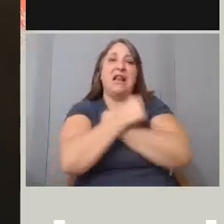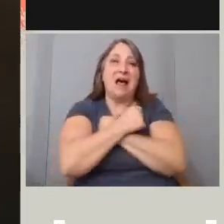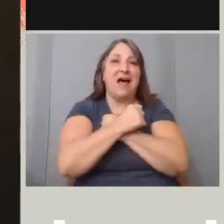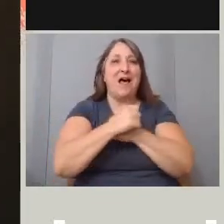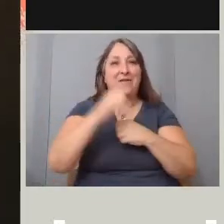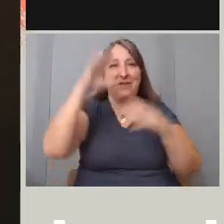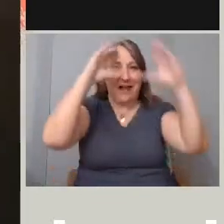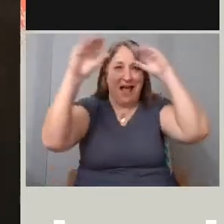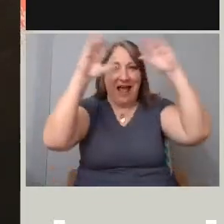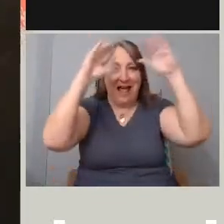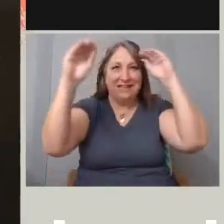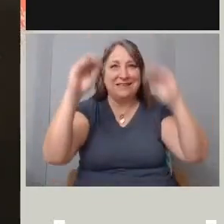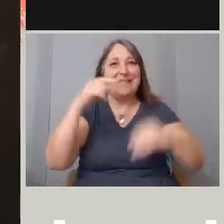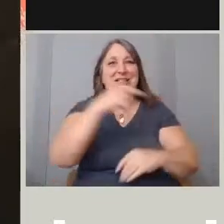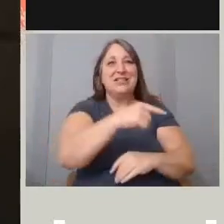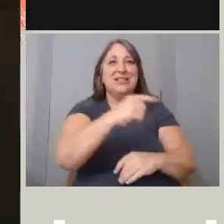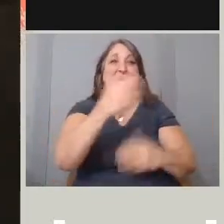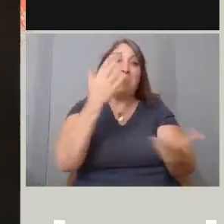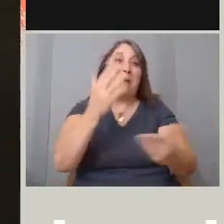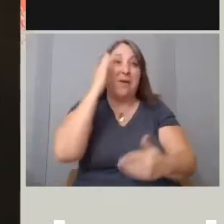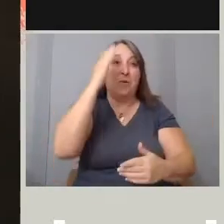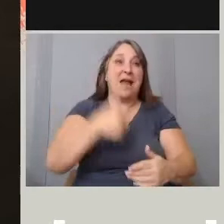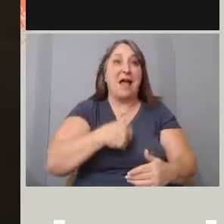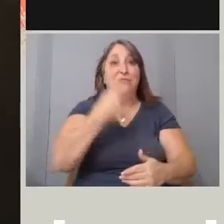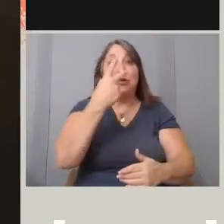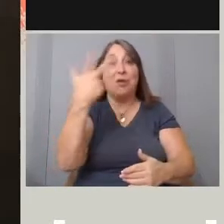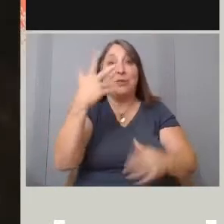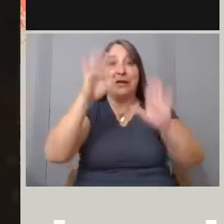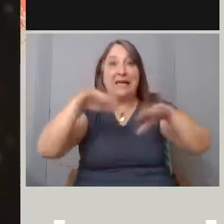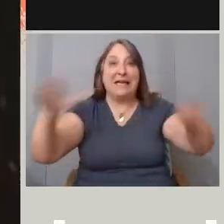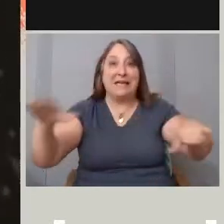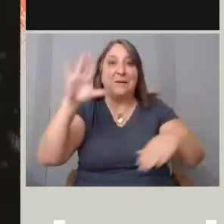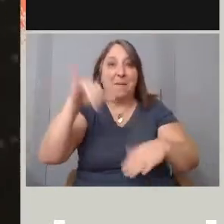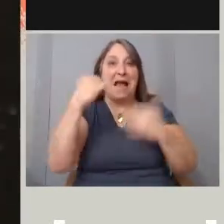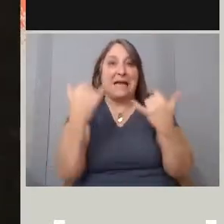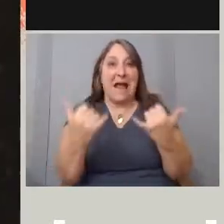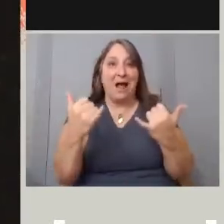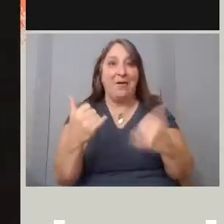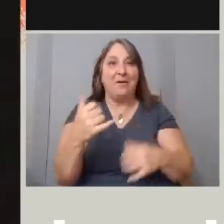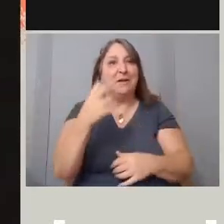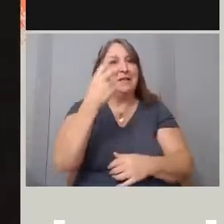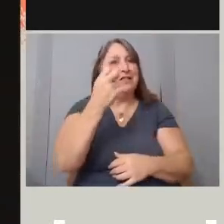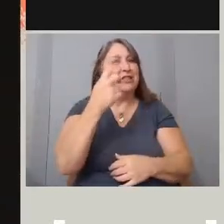She probably would have three, two, three kids by now. She'd be an awesome mother.